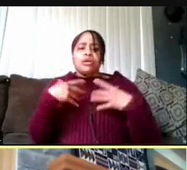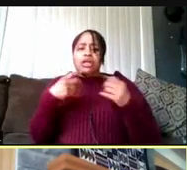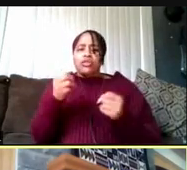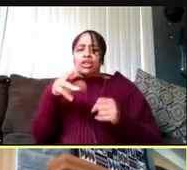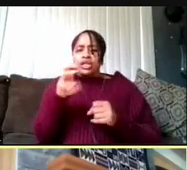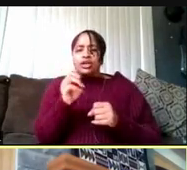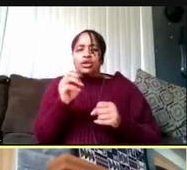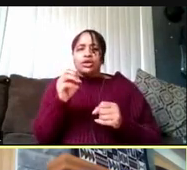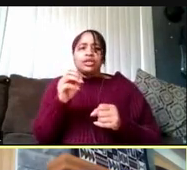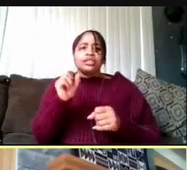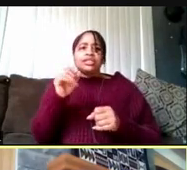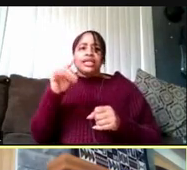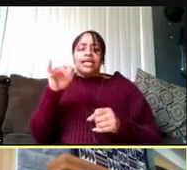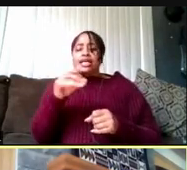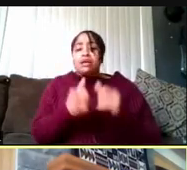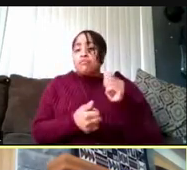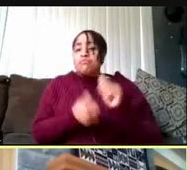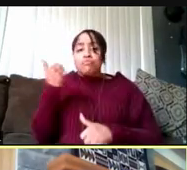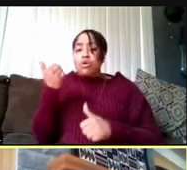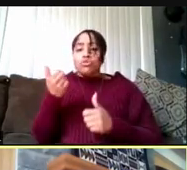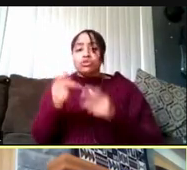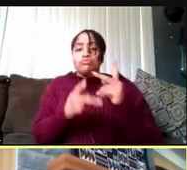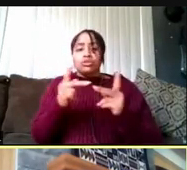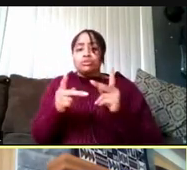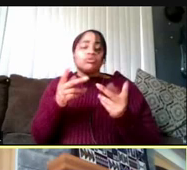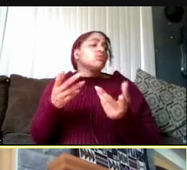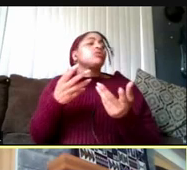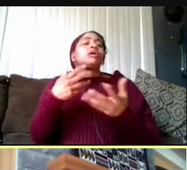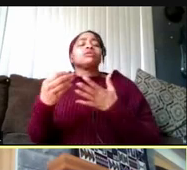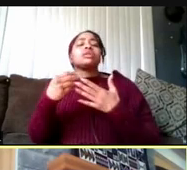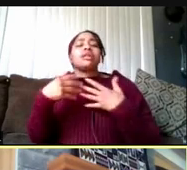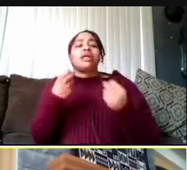And frankly, most people outside the health care setting, aren't working in-person,